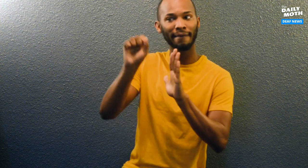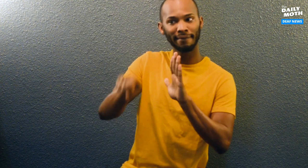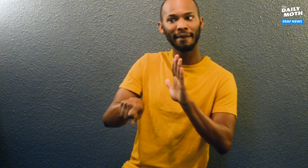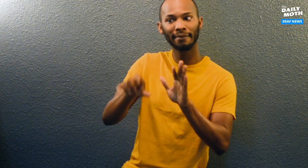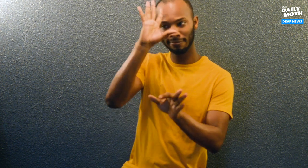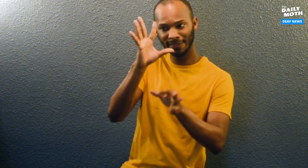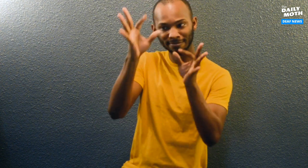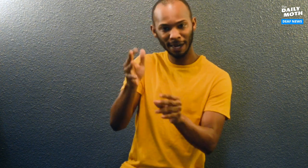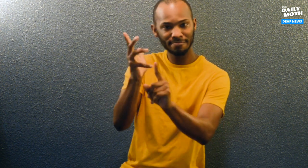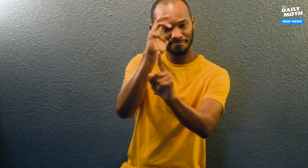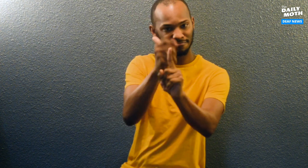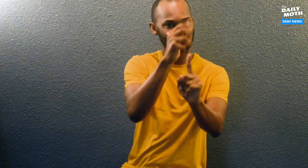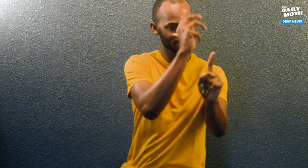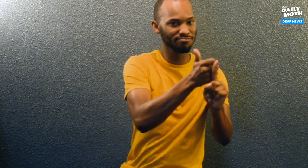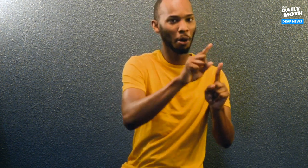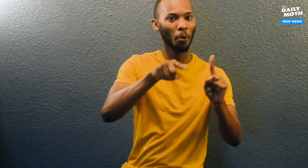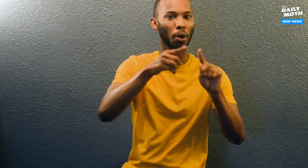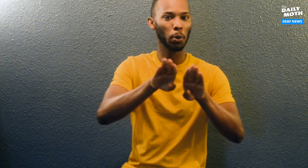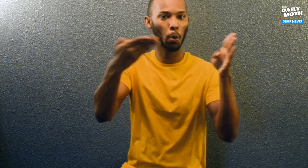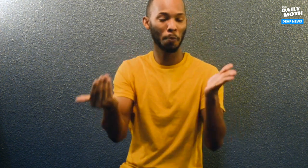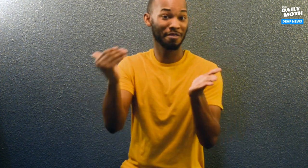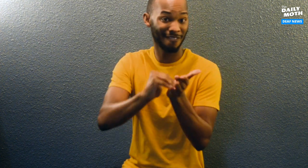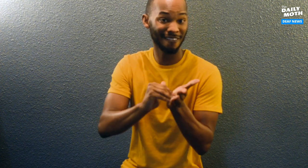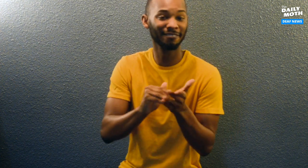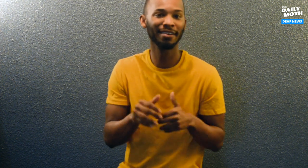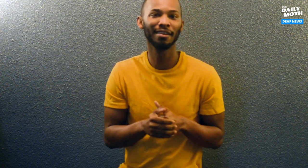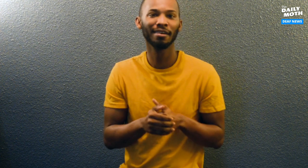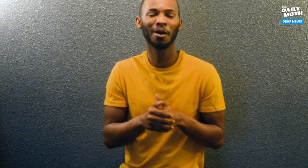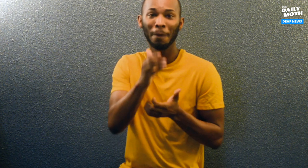states can decide for their own when to open again.